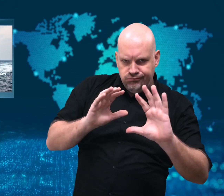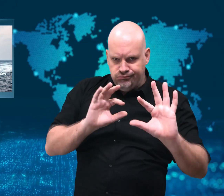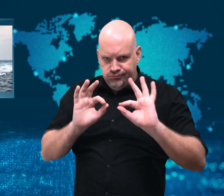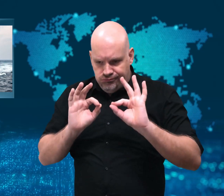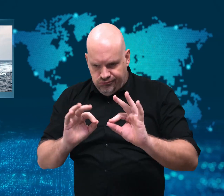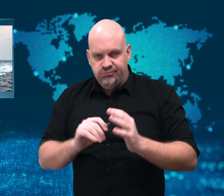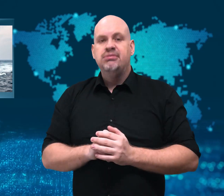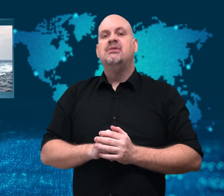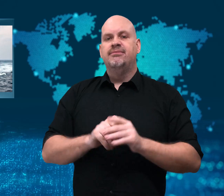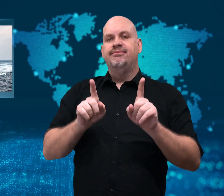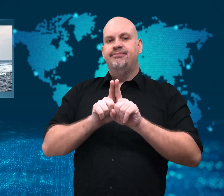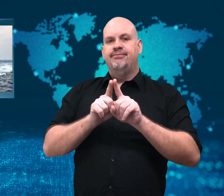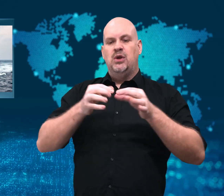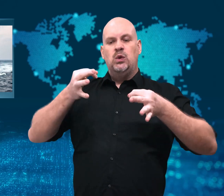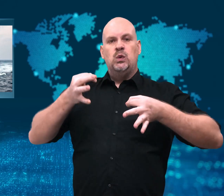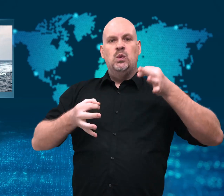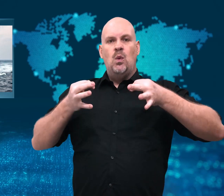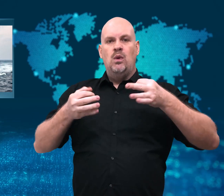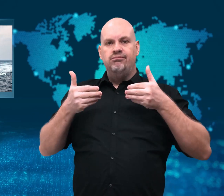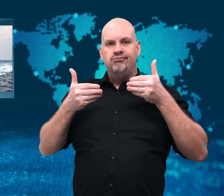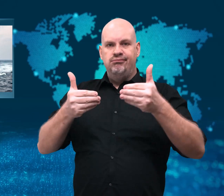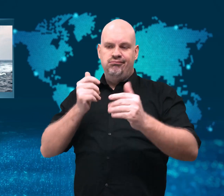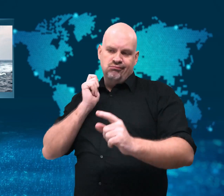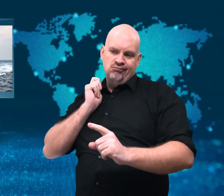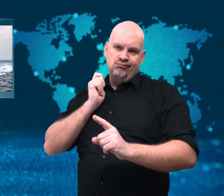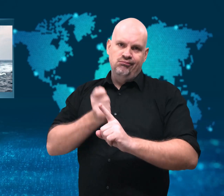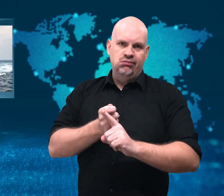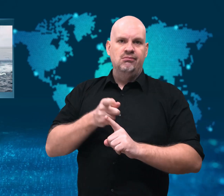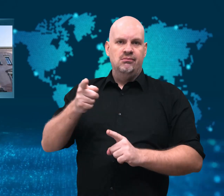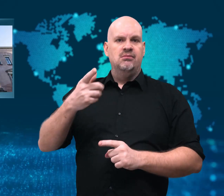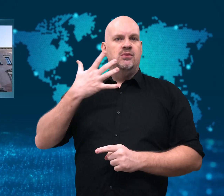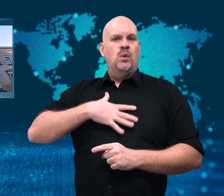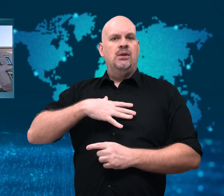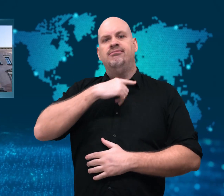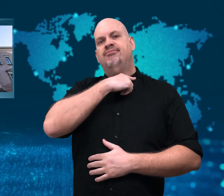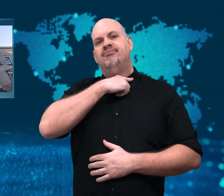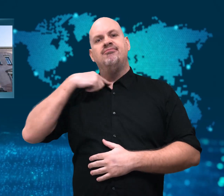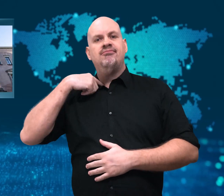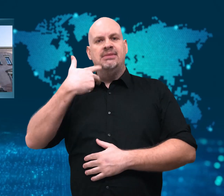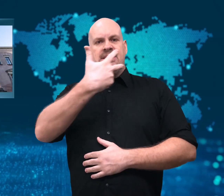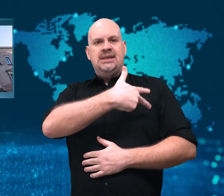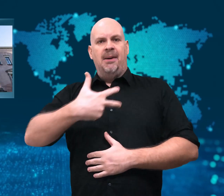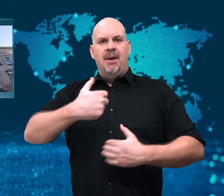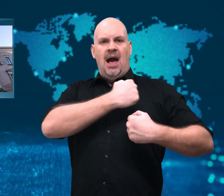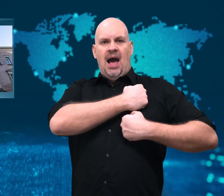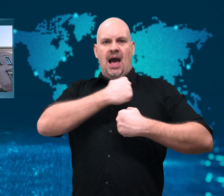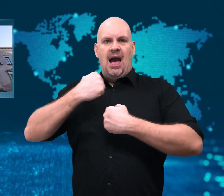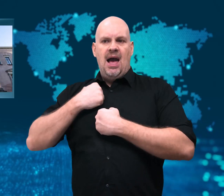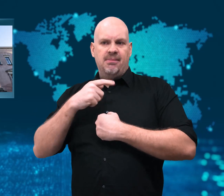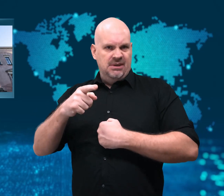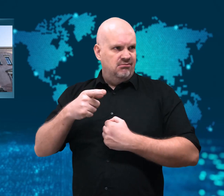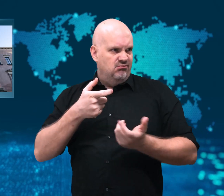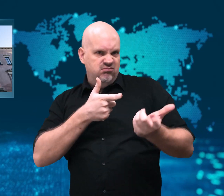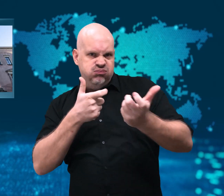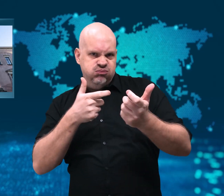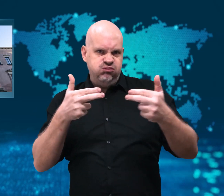to face trial for attempted manslaughter of Danish soldiers.